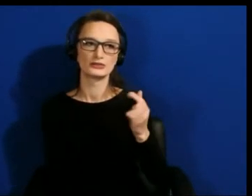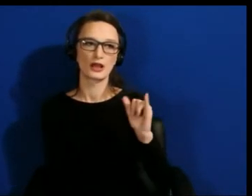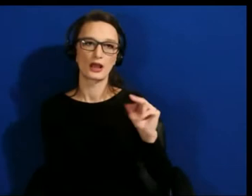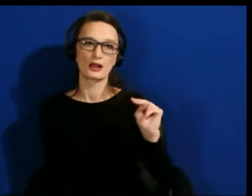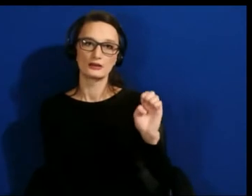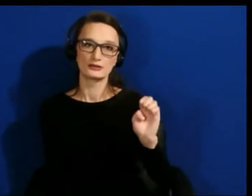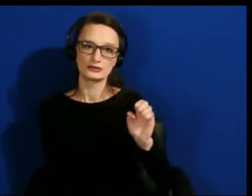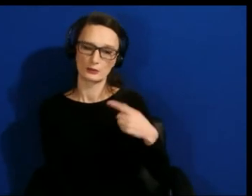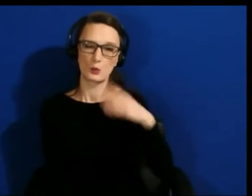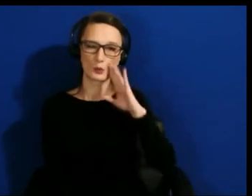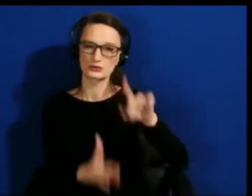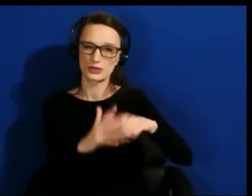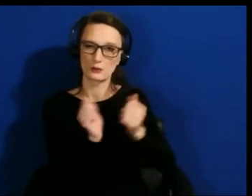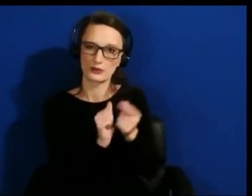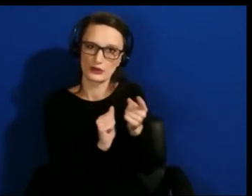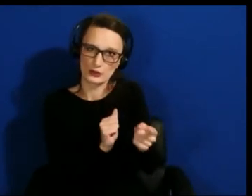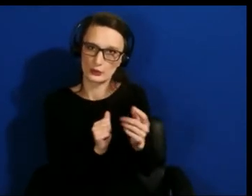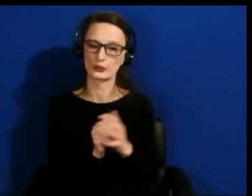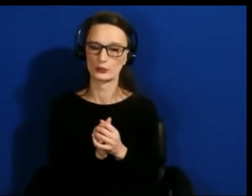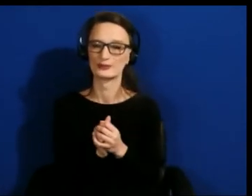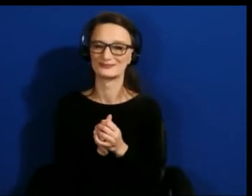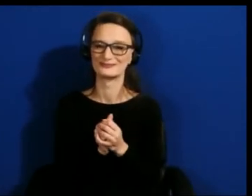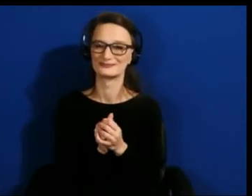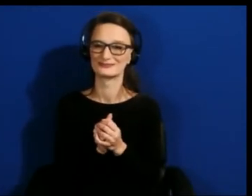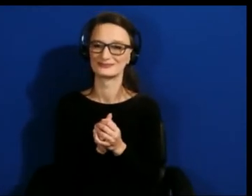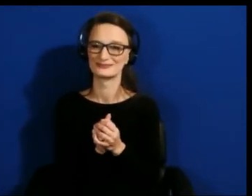There's a few things out there.